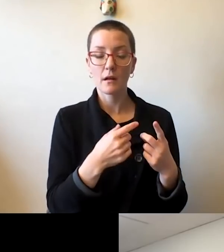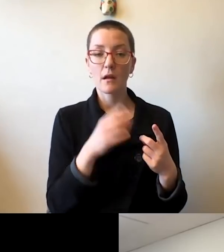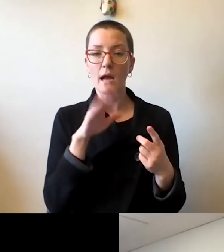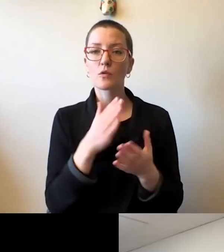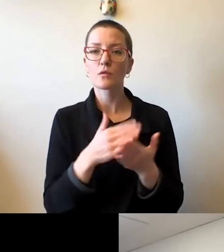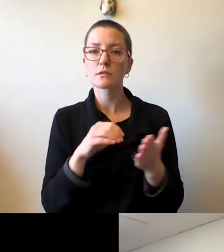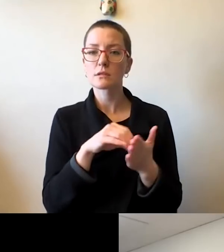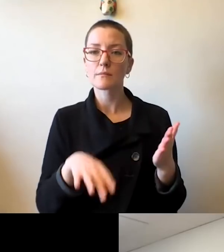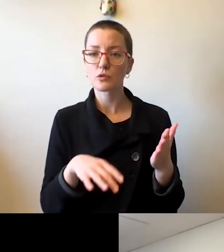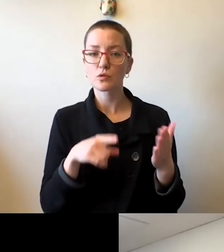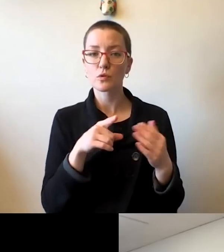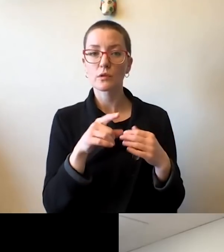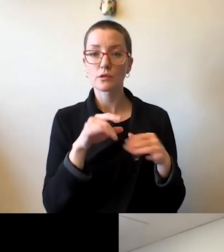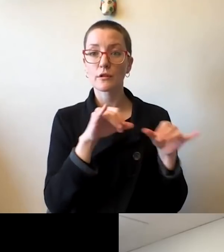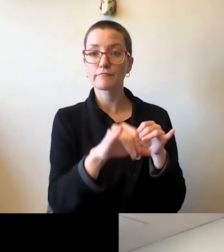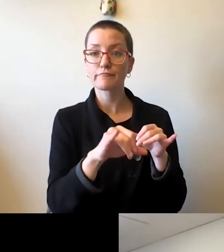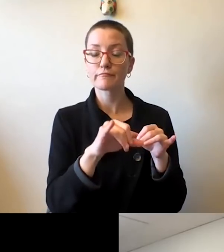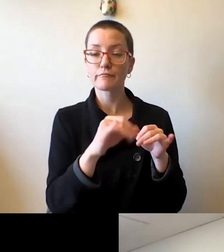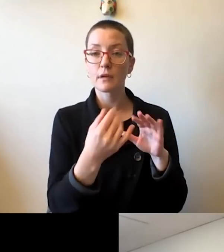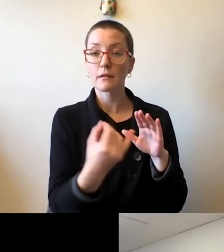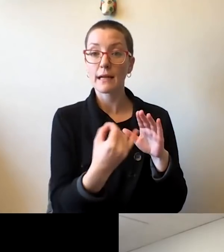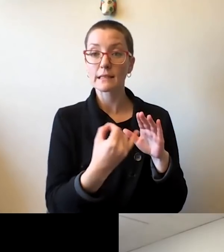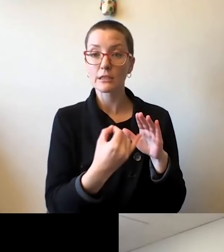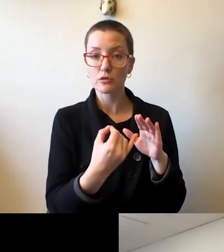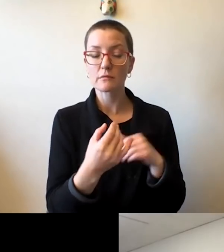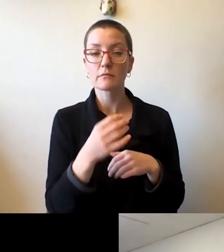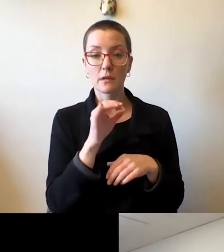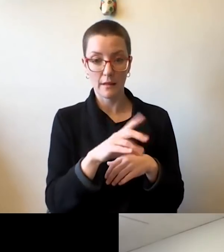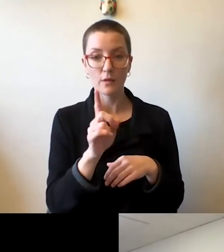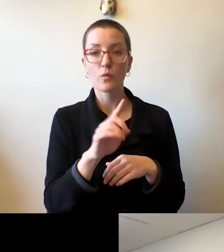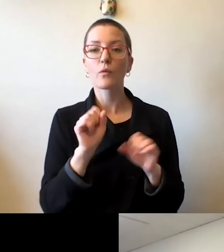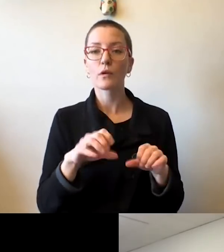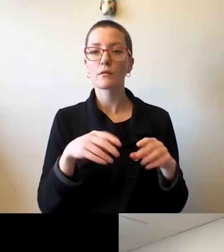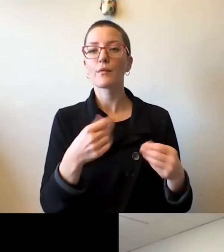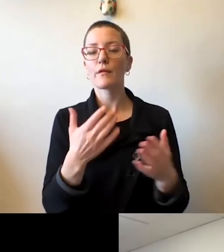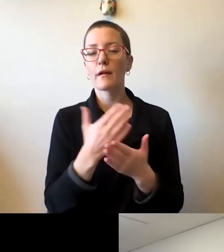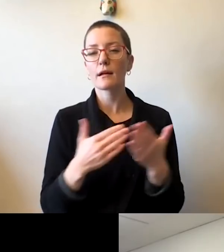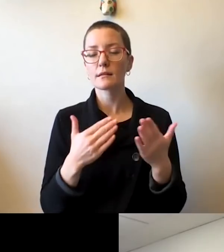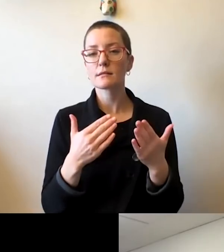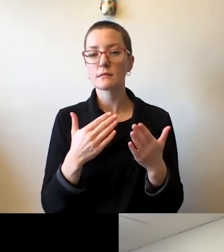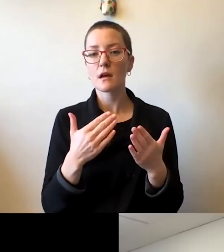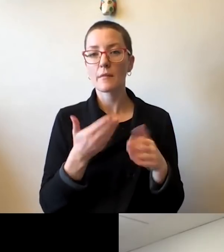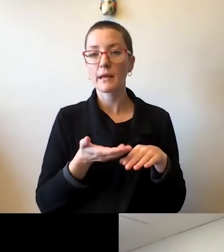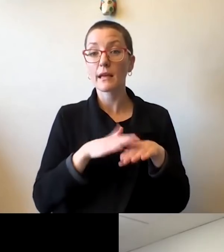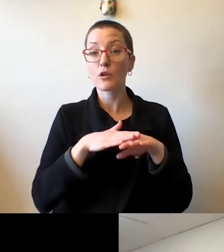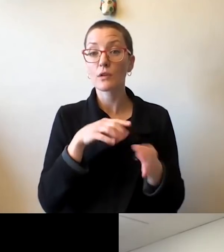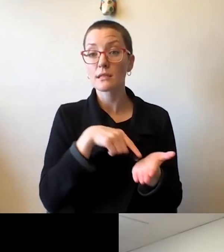and quarantine, that's been the place where we have been able to provide some modest increases in pay for employees